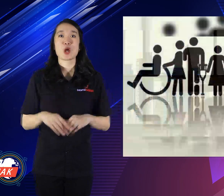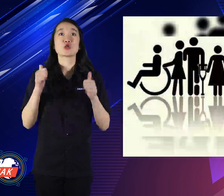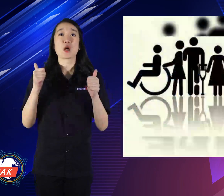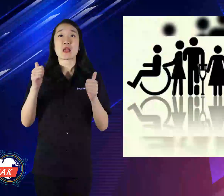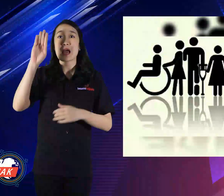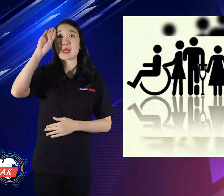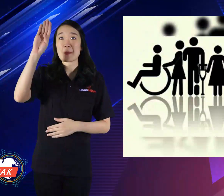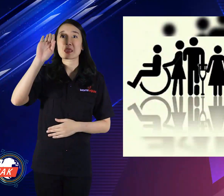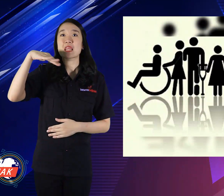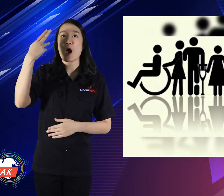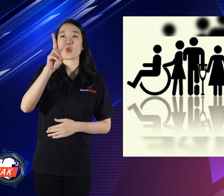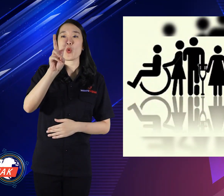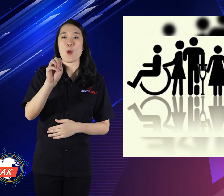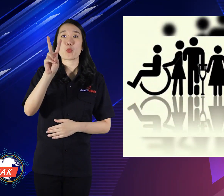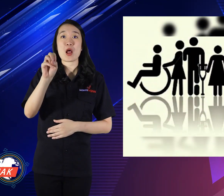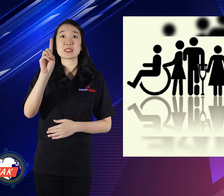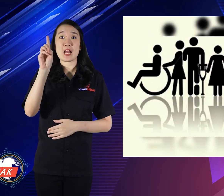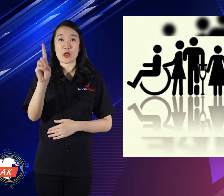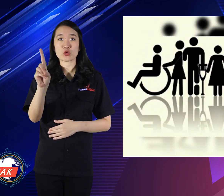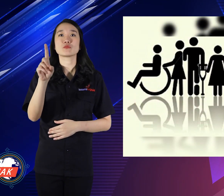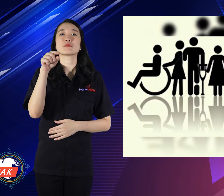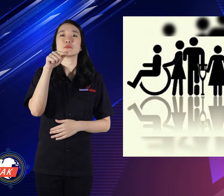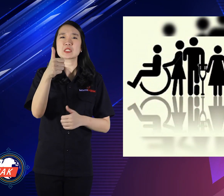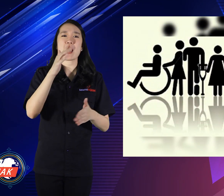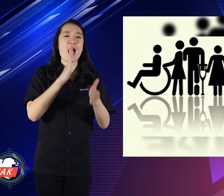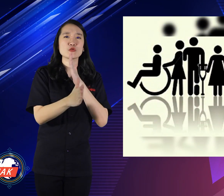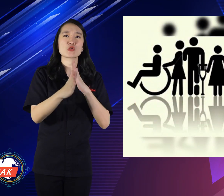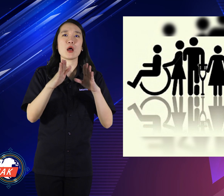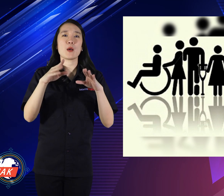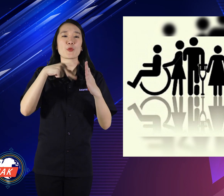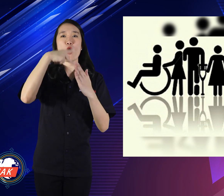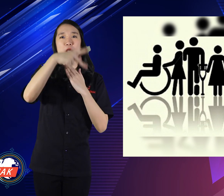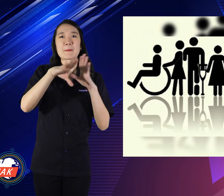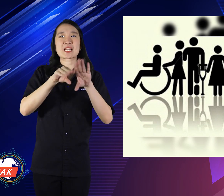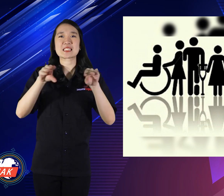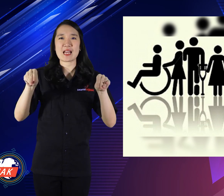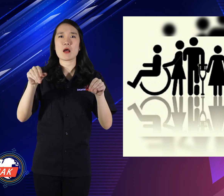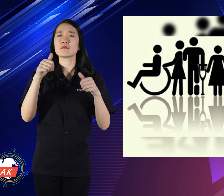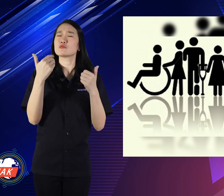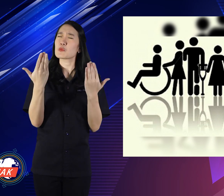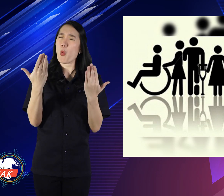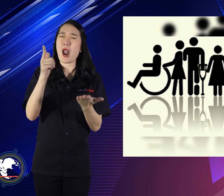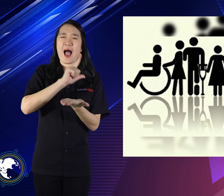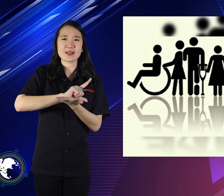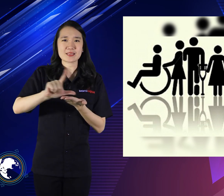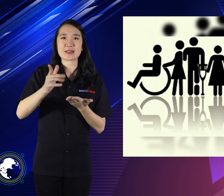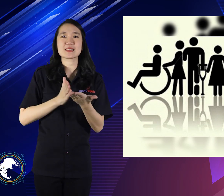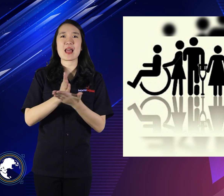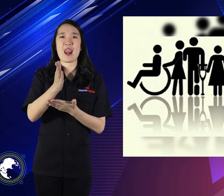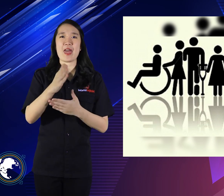No need to worry if only briefly exercise, the important thing is always actively moving. That's all the information for today.